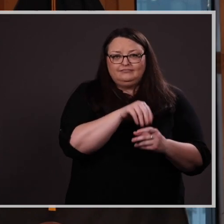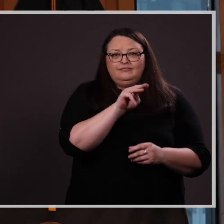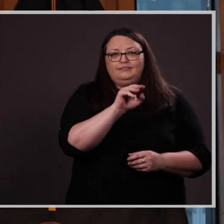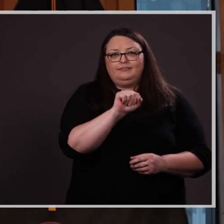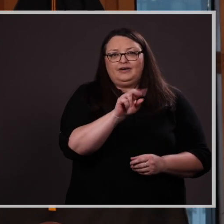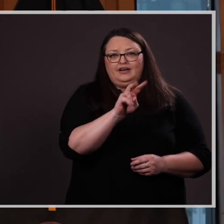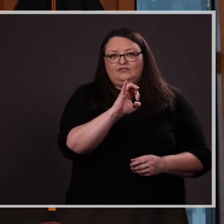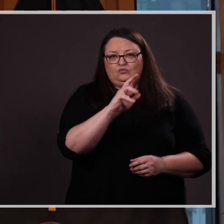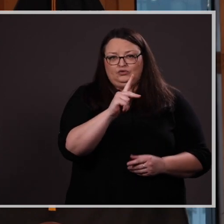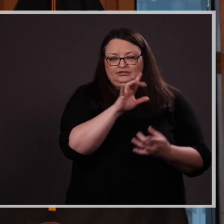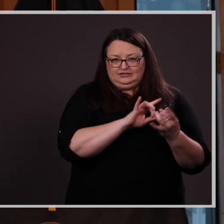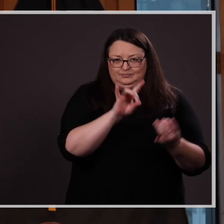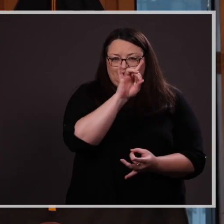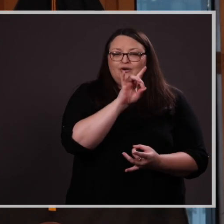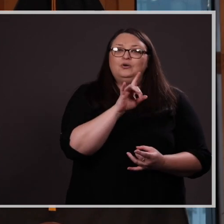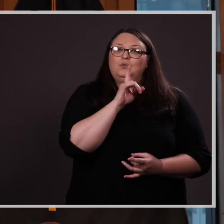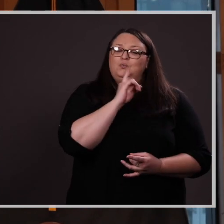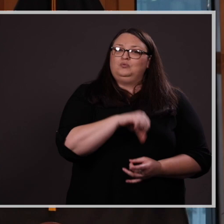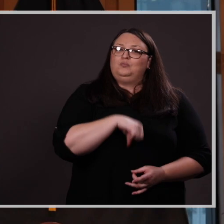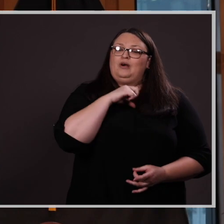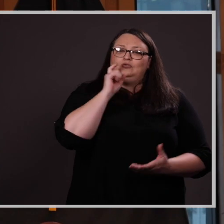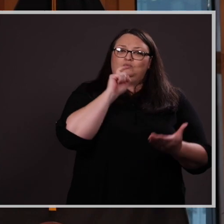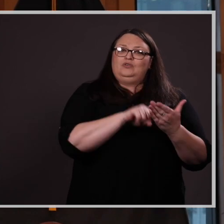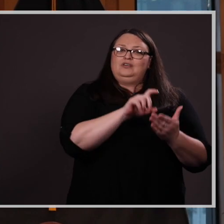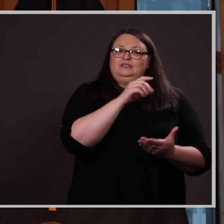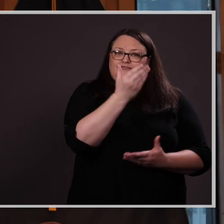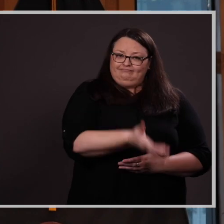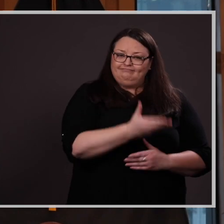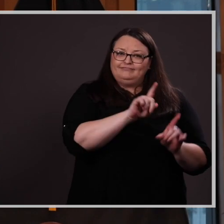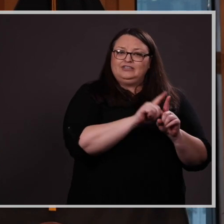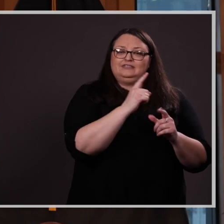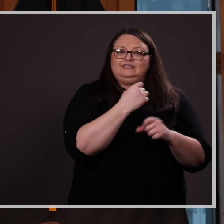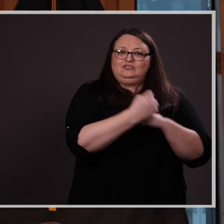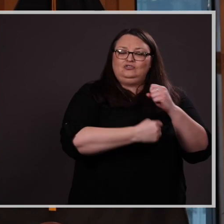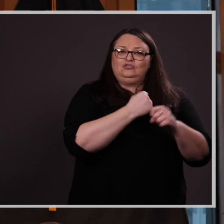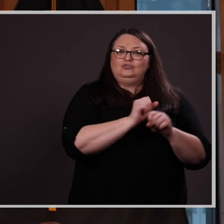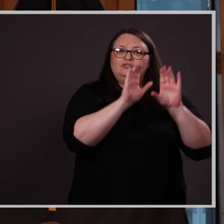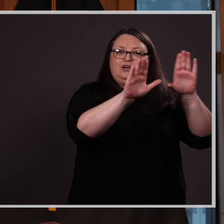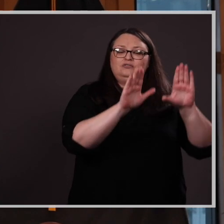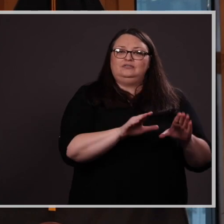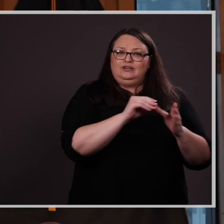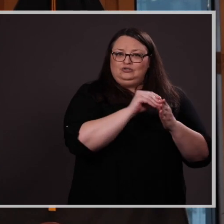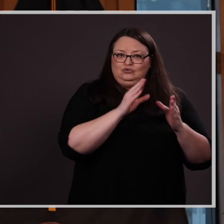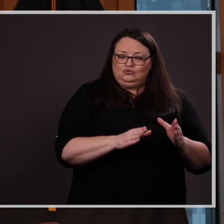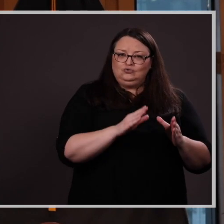Spirit. We are proud to recognize Samantha as this year’s outstanding student of the